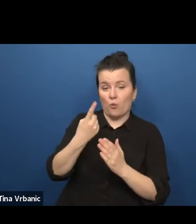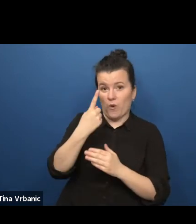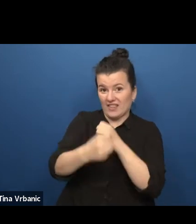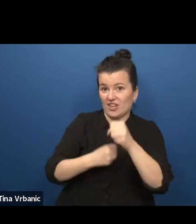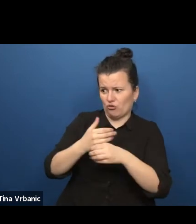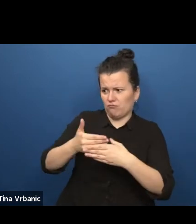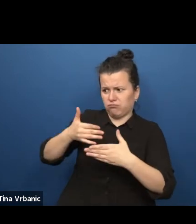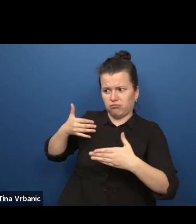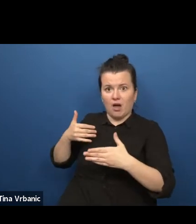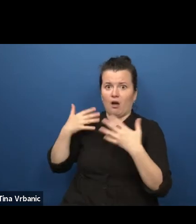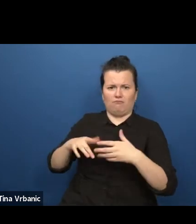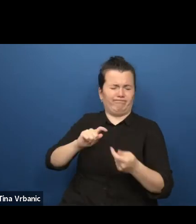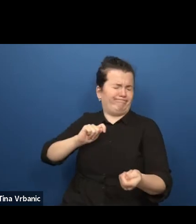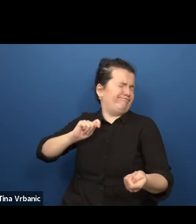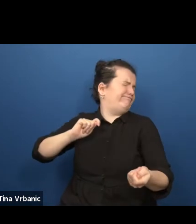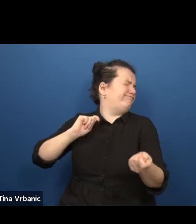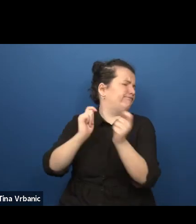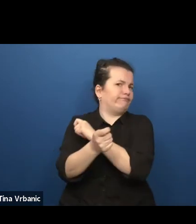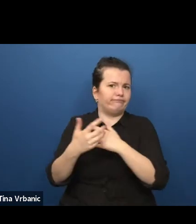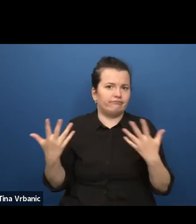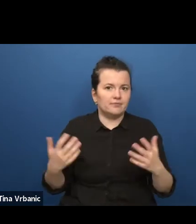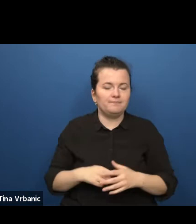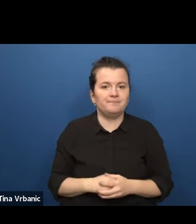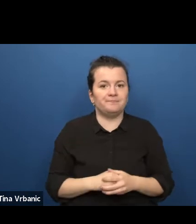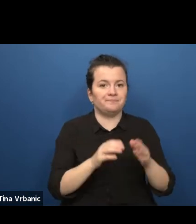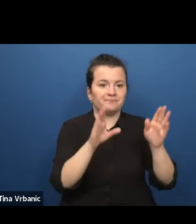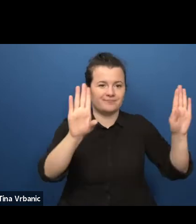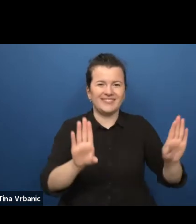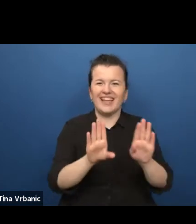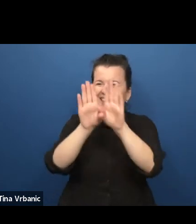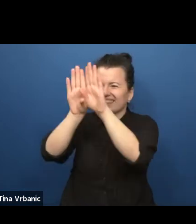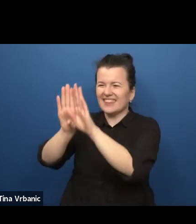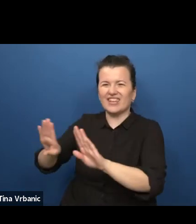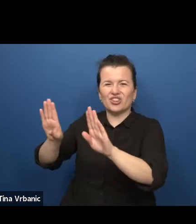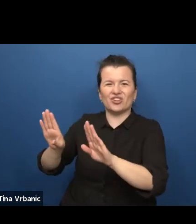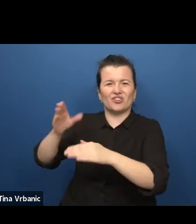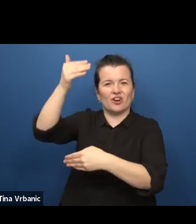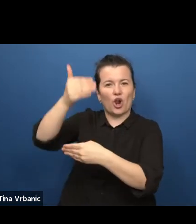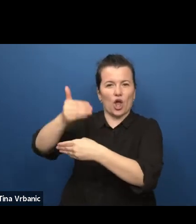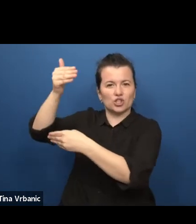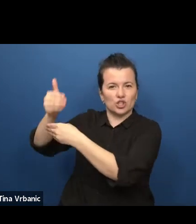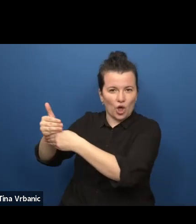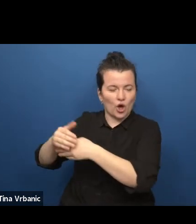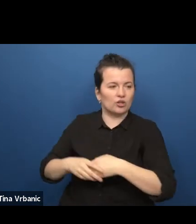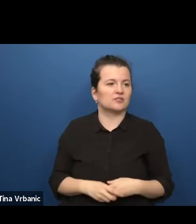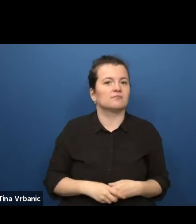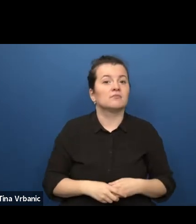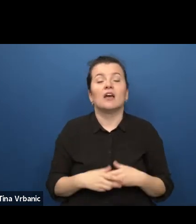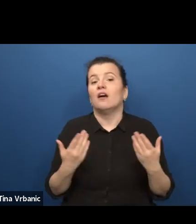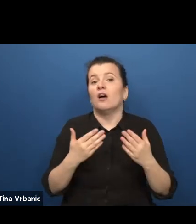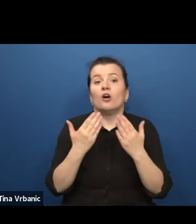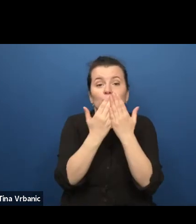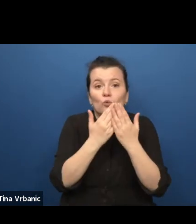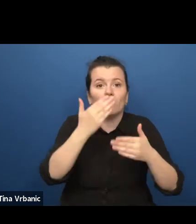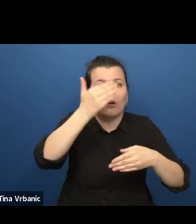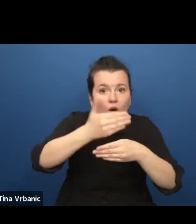and the classrooms are confined to computer screens, if at all, families have those for their children.